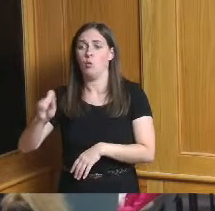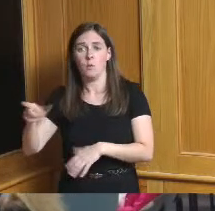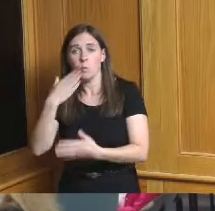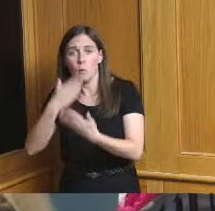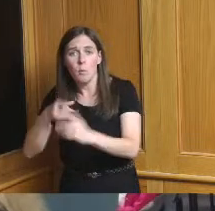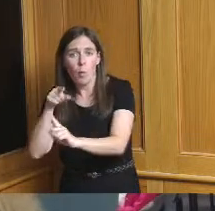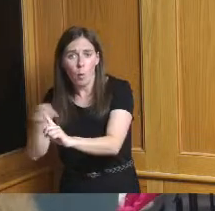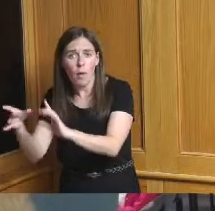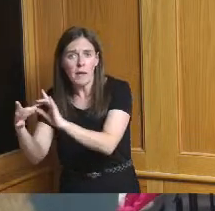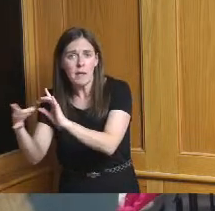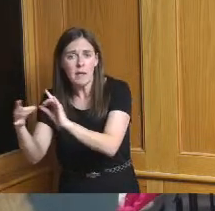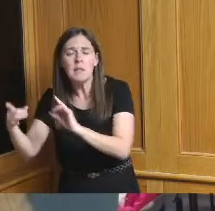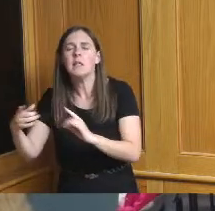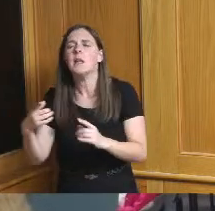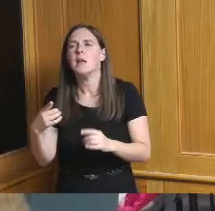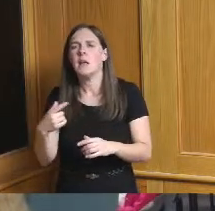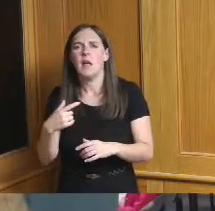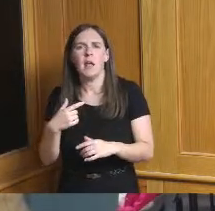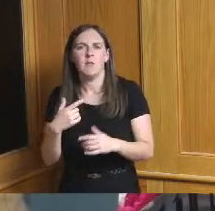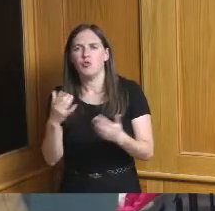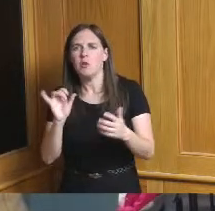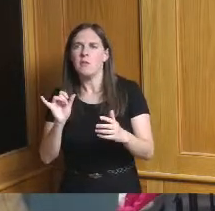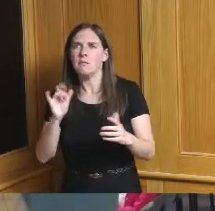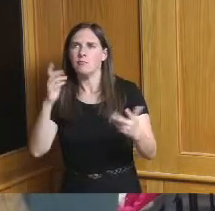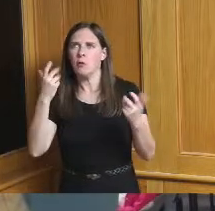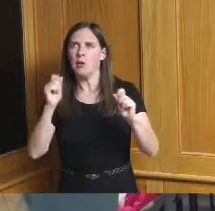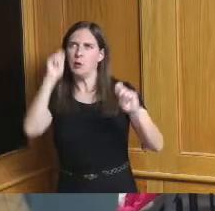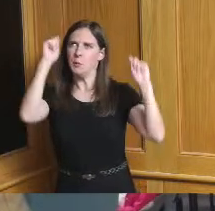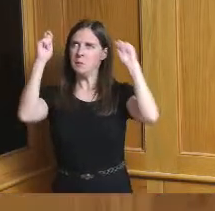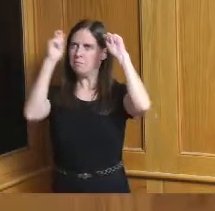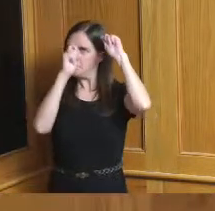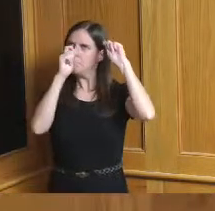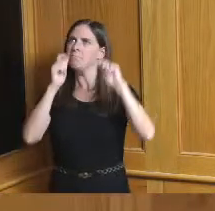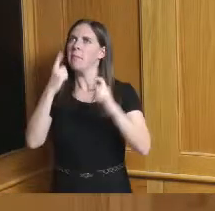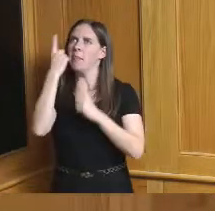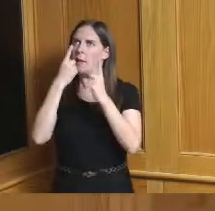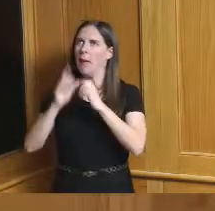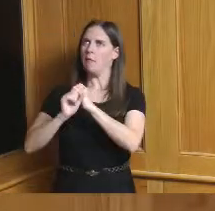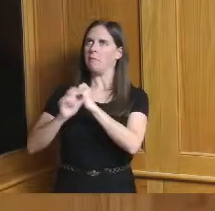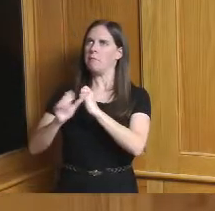and just kind of putting my marketing hat back on but as one of the takeaways I think for this